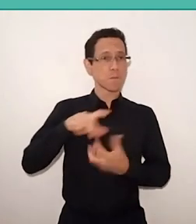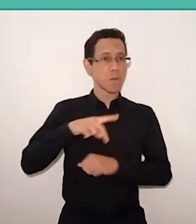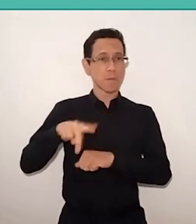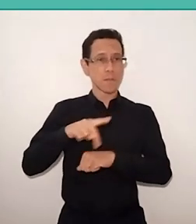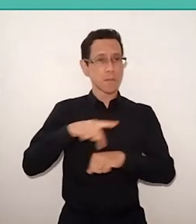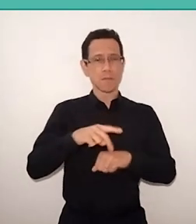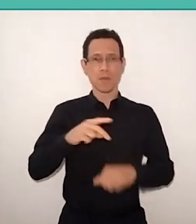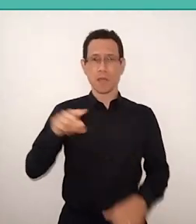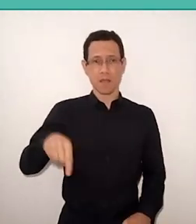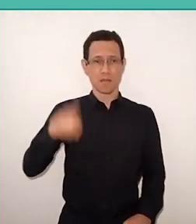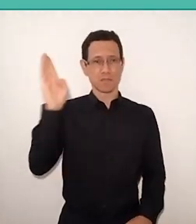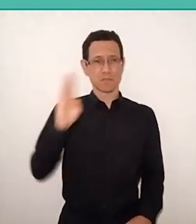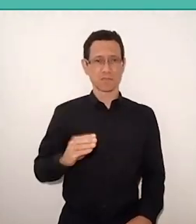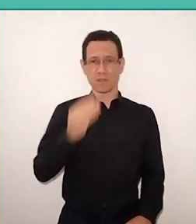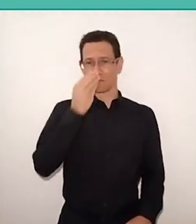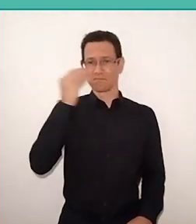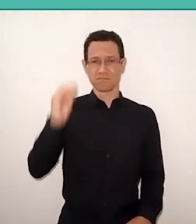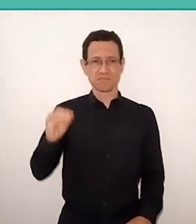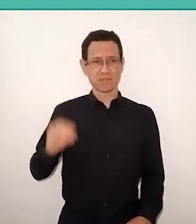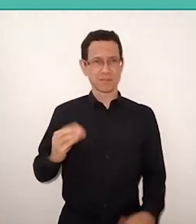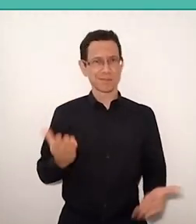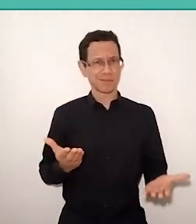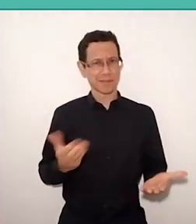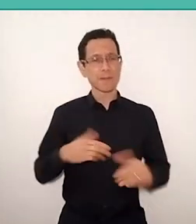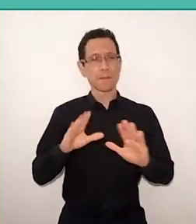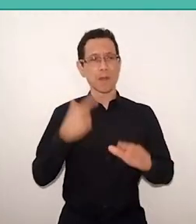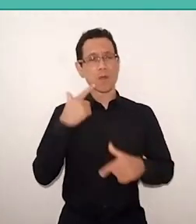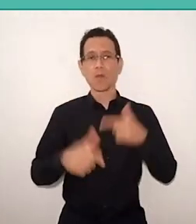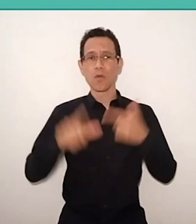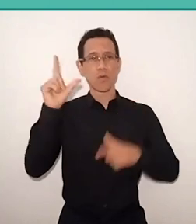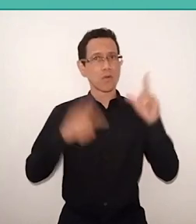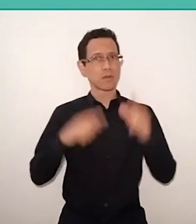but he is one of the most important thinkers of the 20th century,